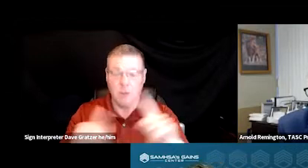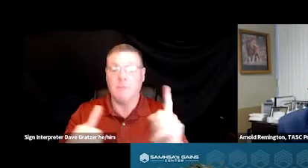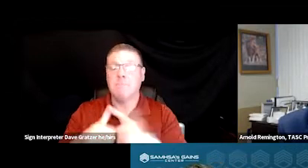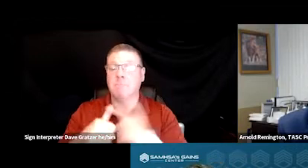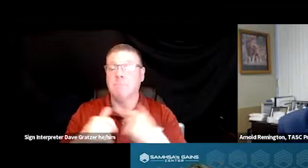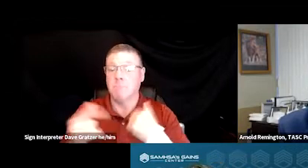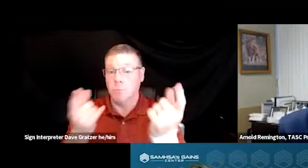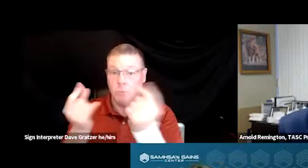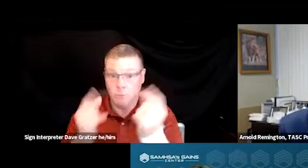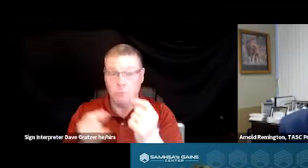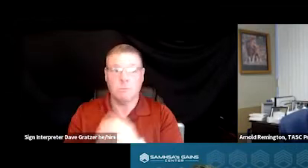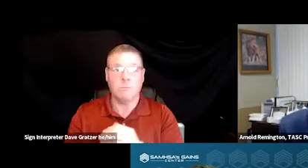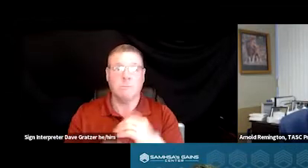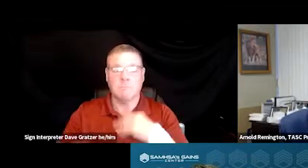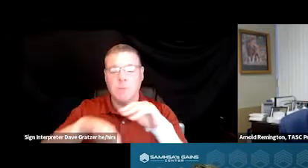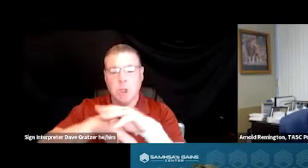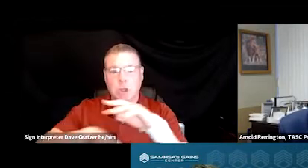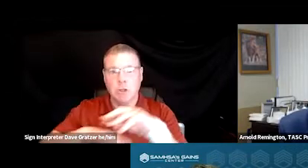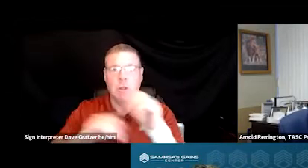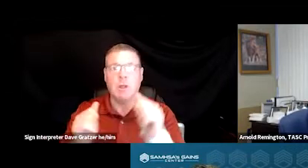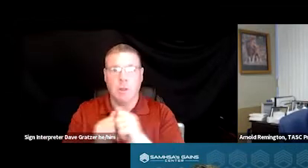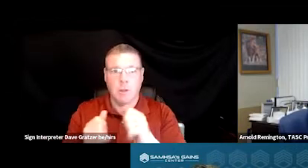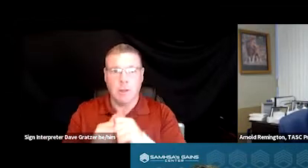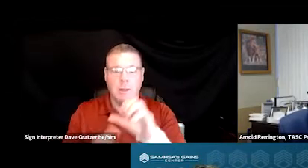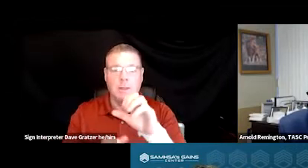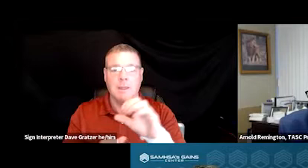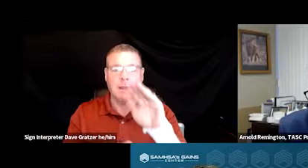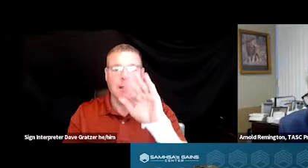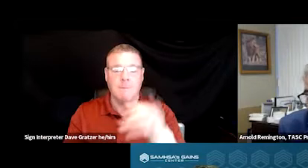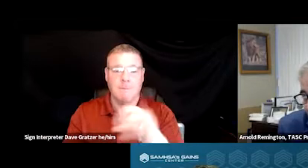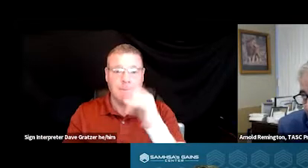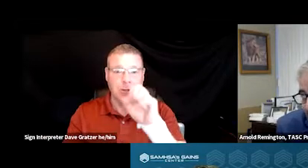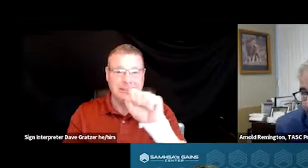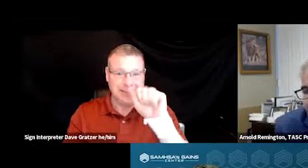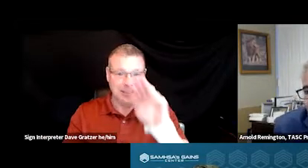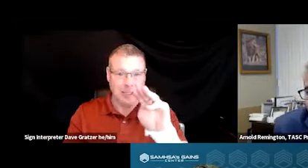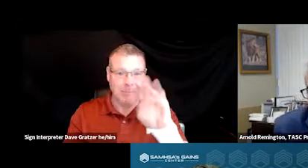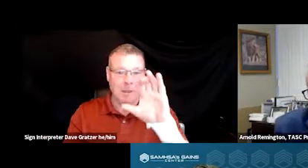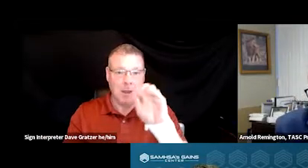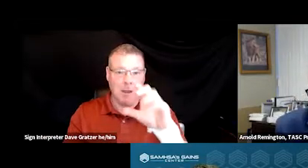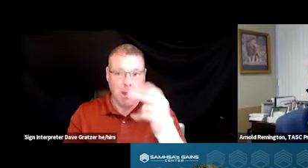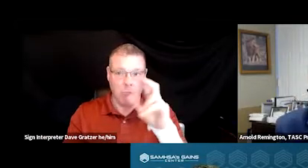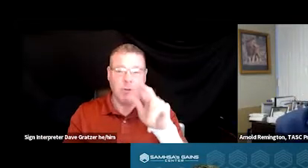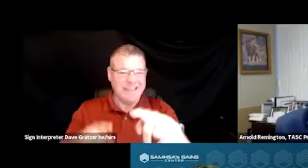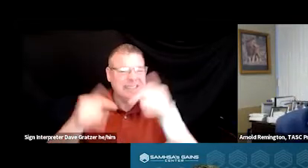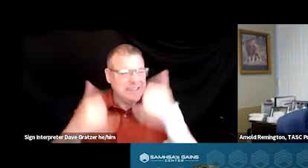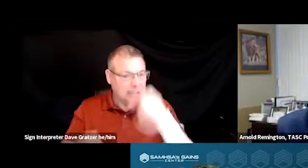I consulted with Major Sam Cochran, who back then was still with the Memphis Police Department